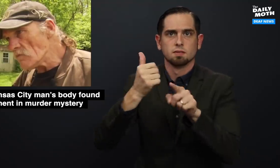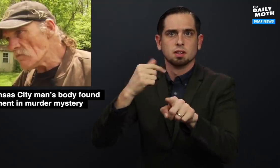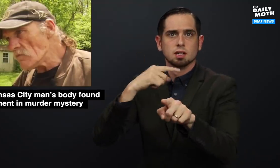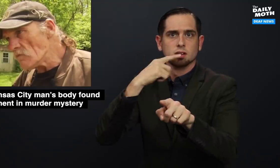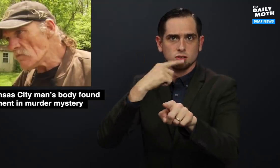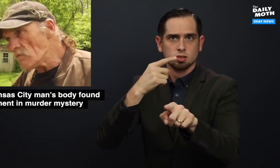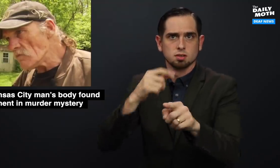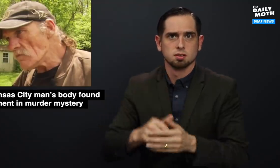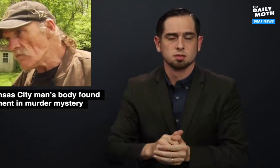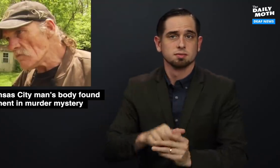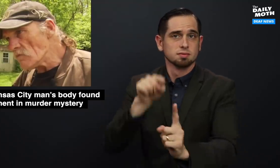who is hearing.